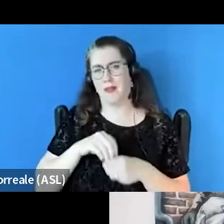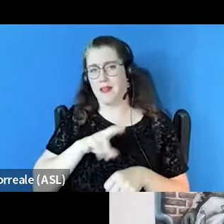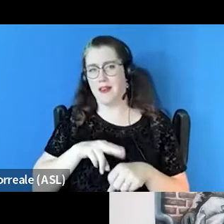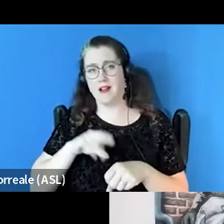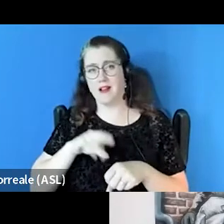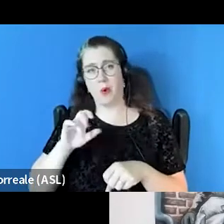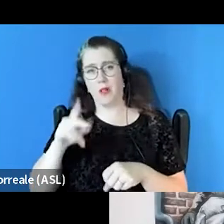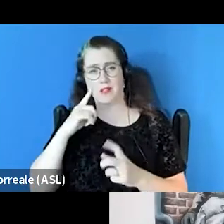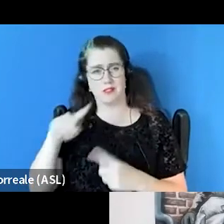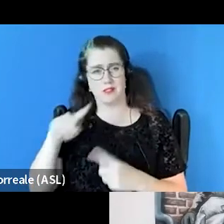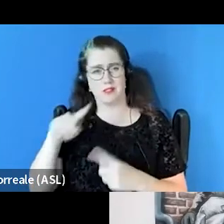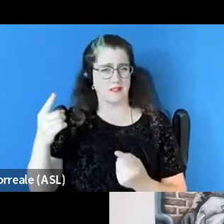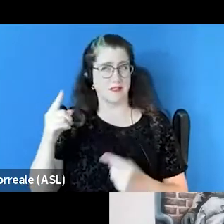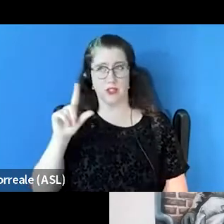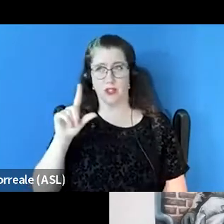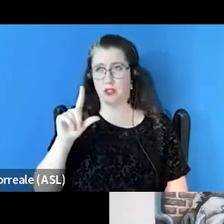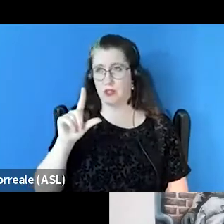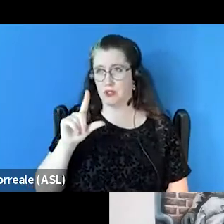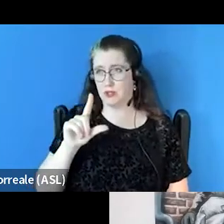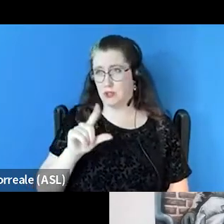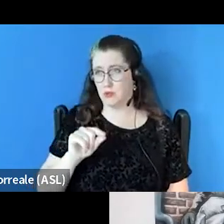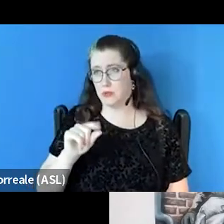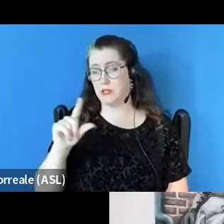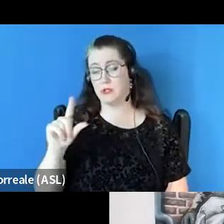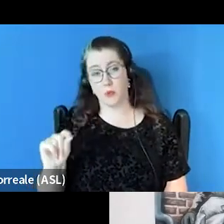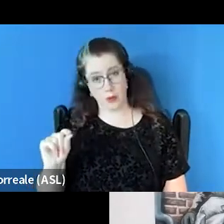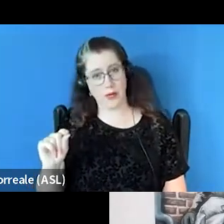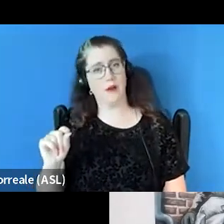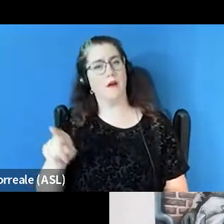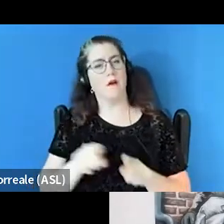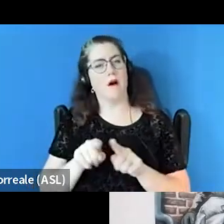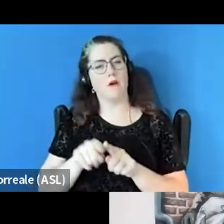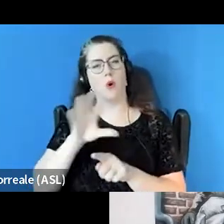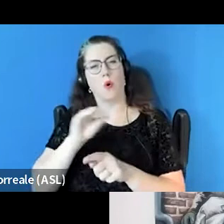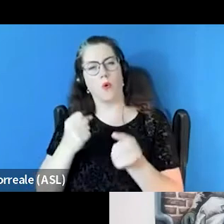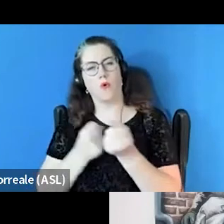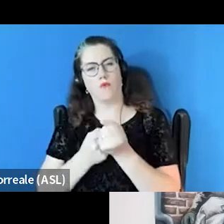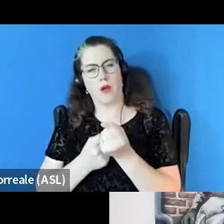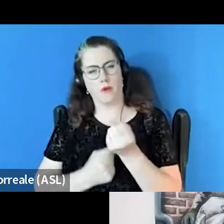since 2020. Also am the Co-Founder of Racial Equity Partners,